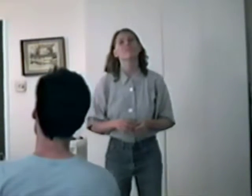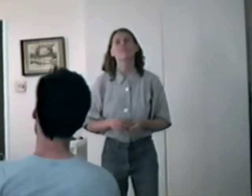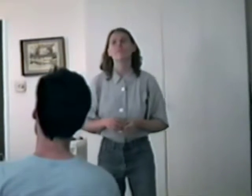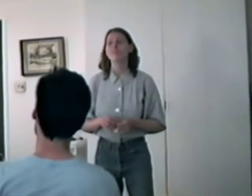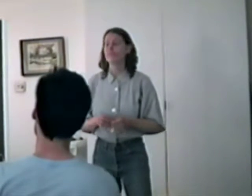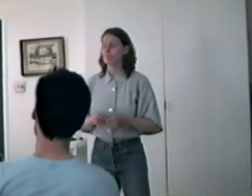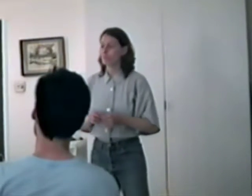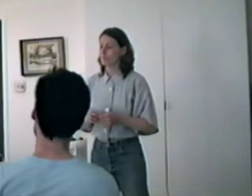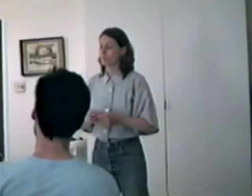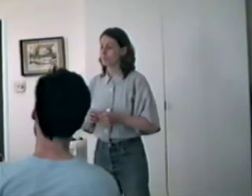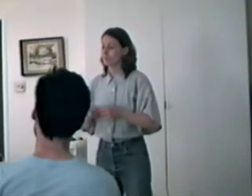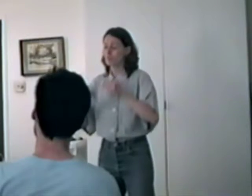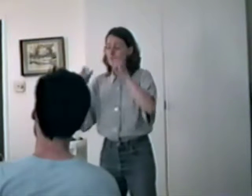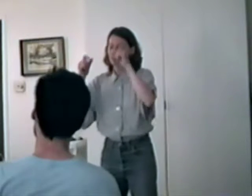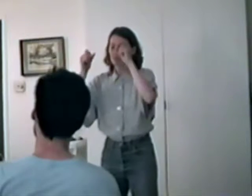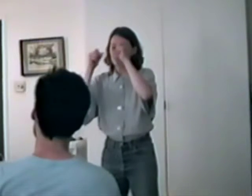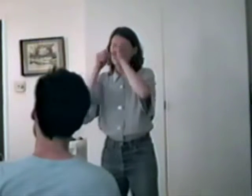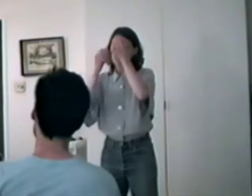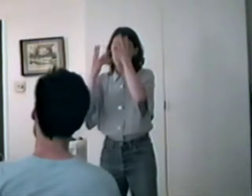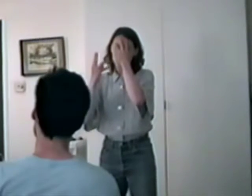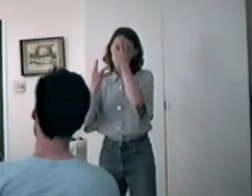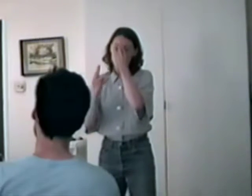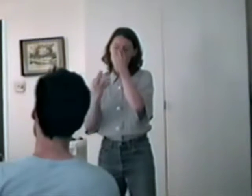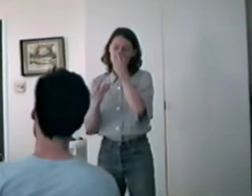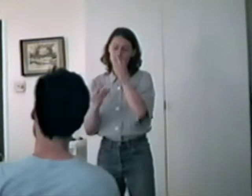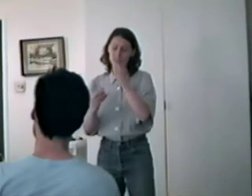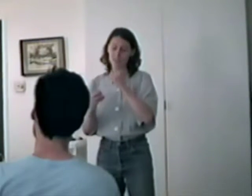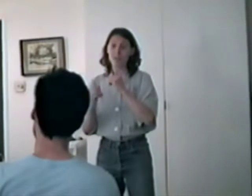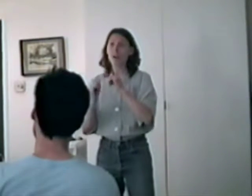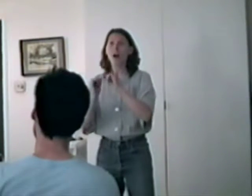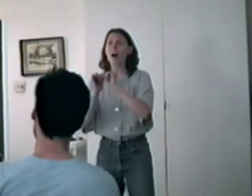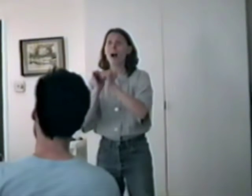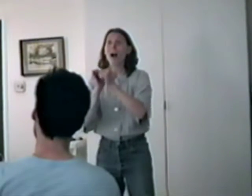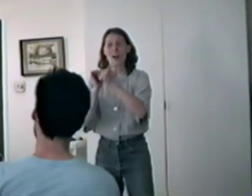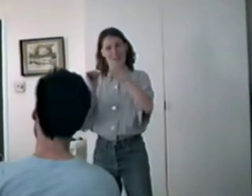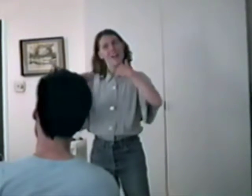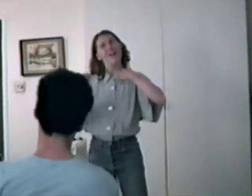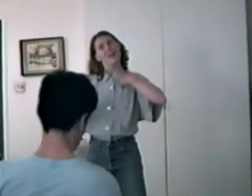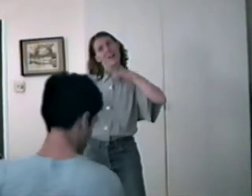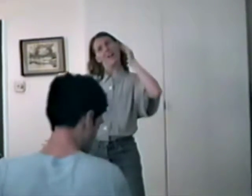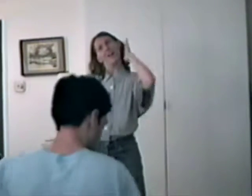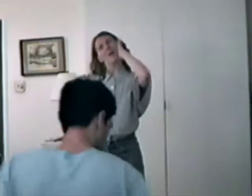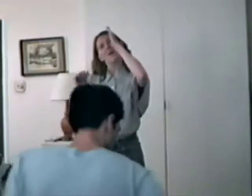Tender Shepherd